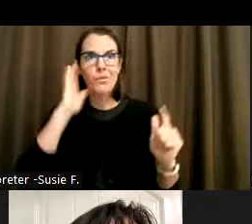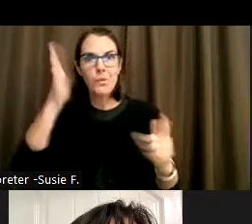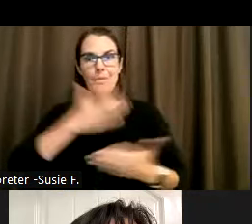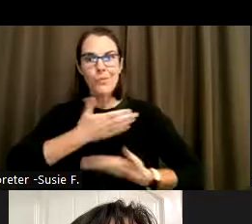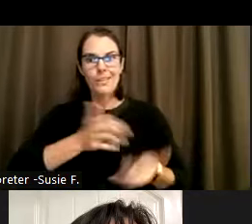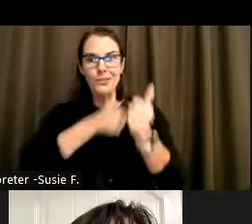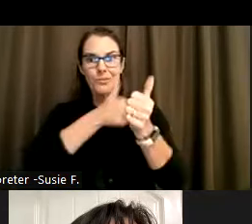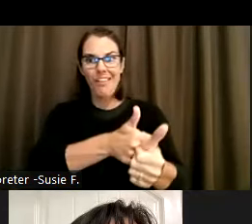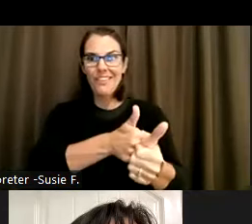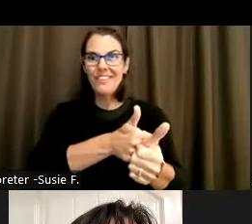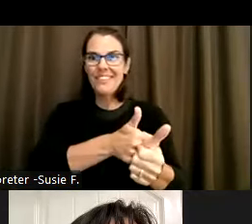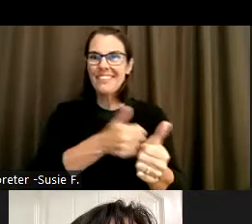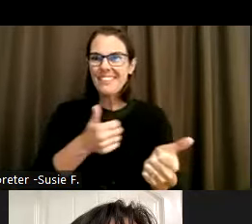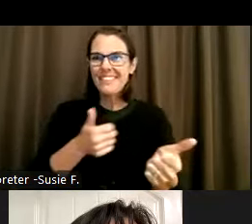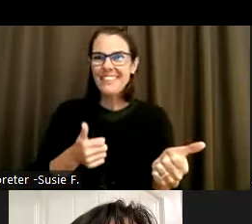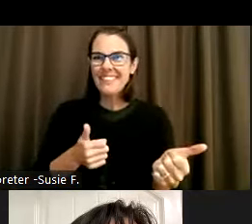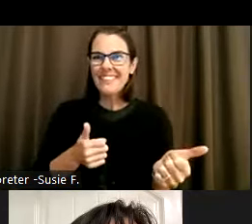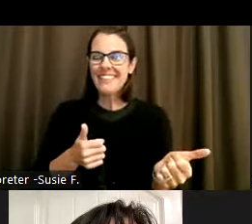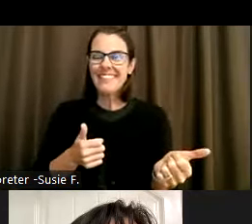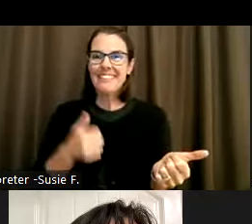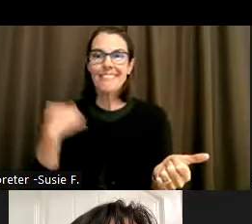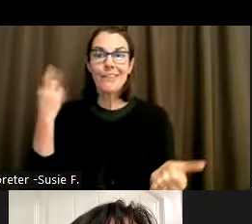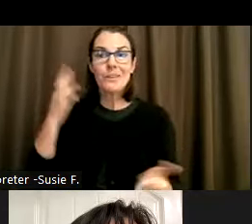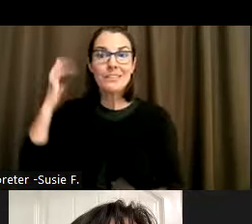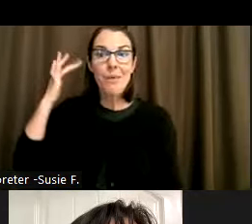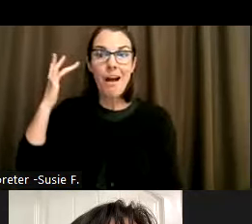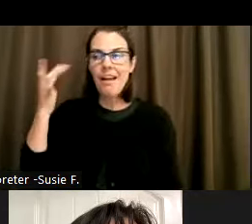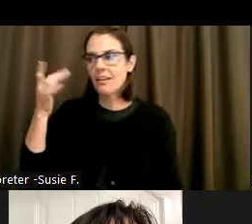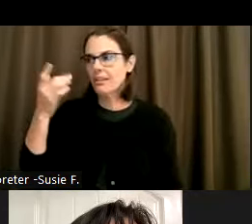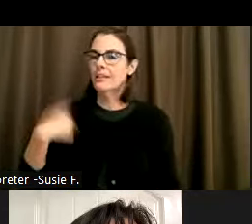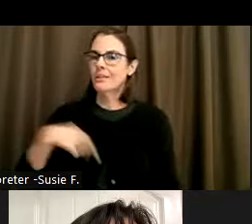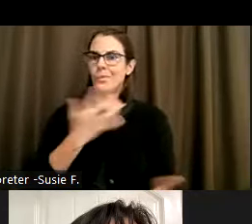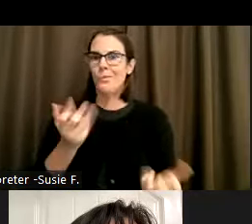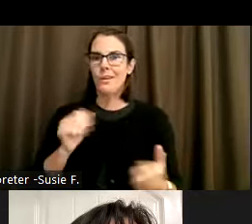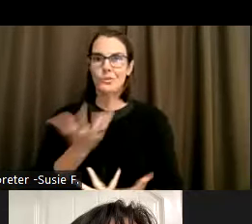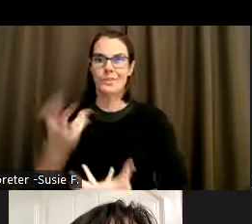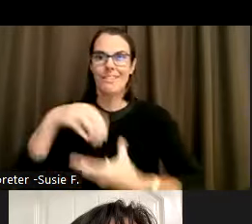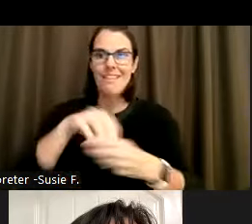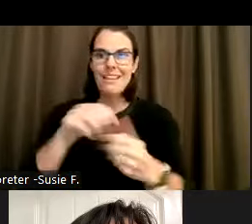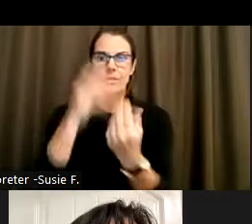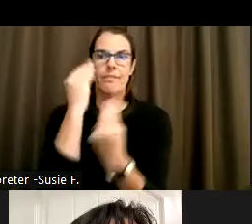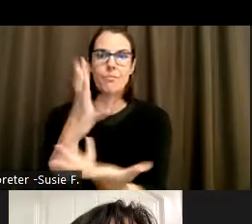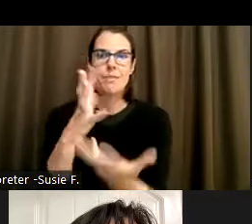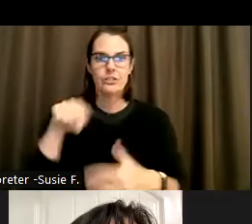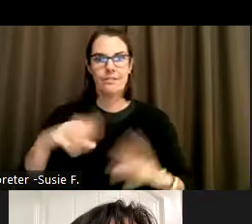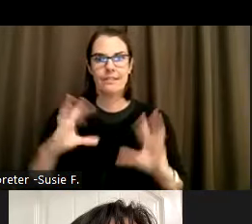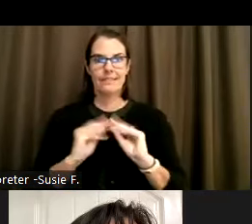in order for us to engage with the material of this session and engage